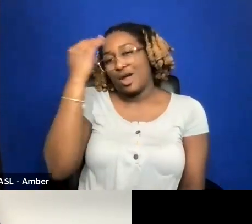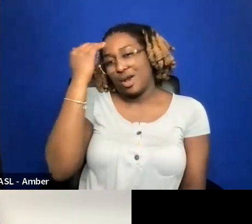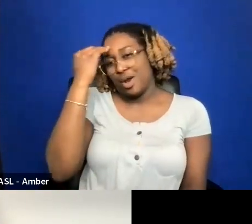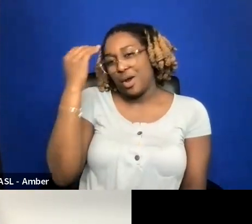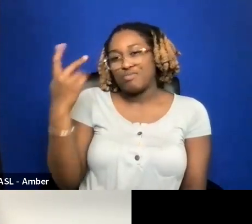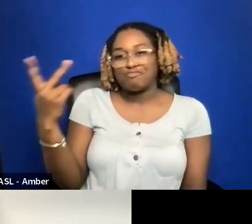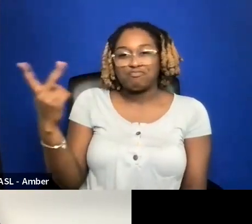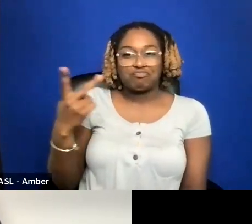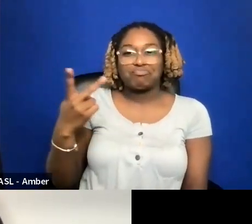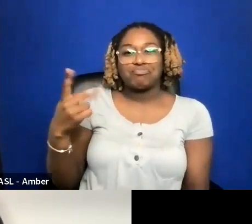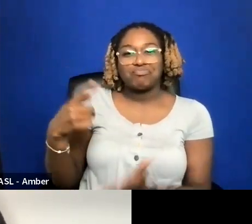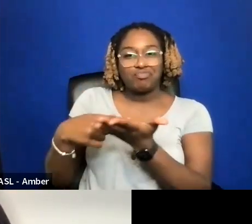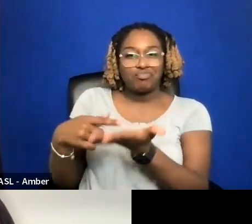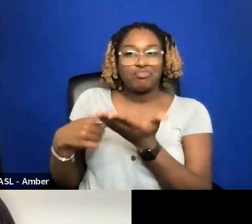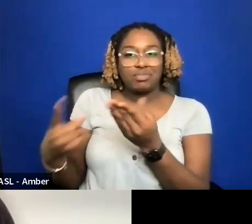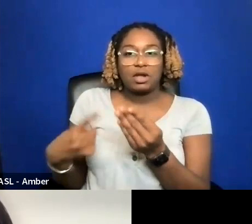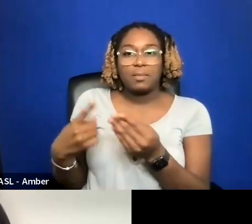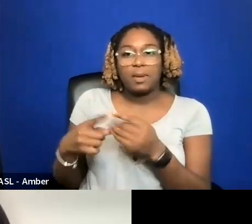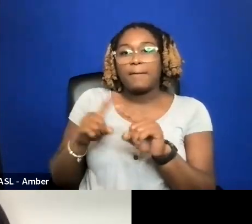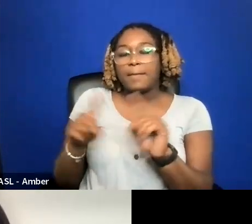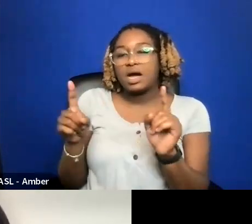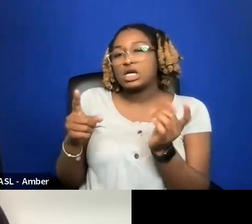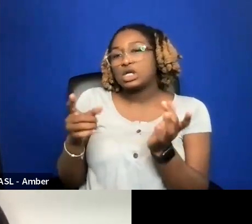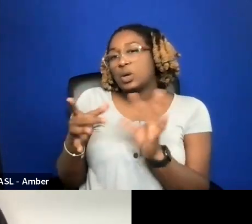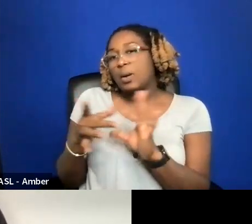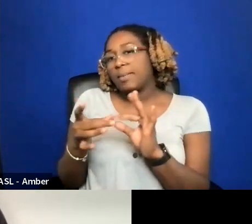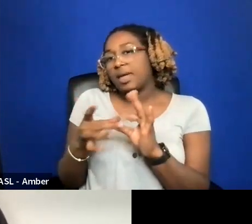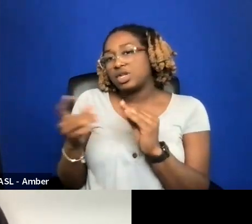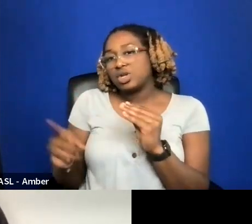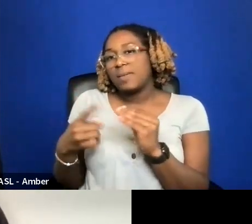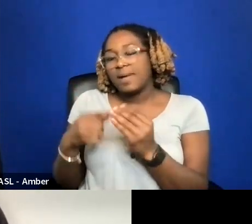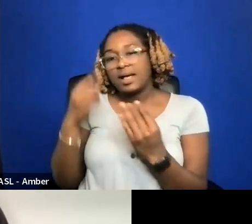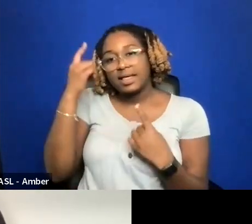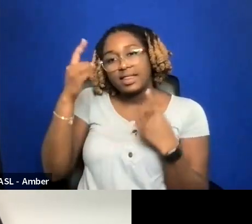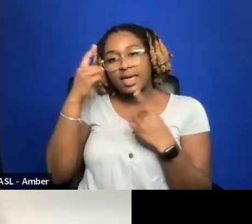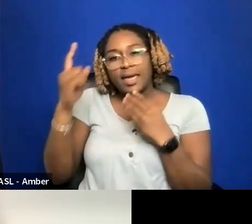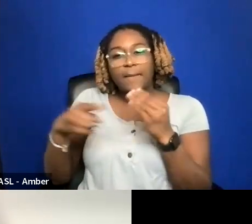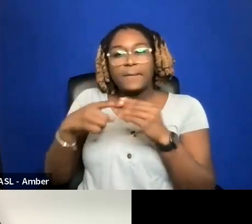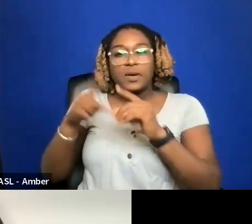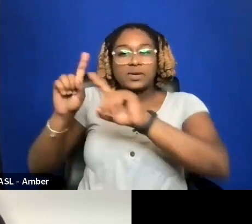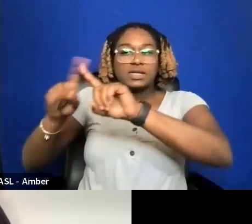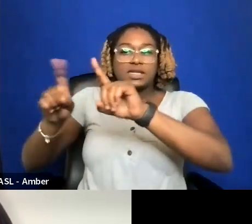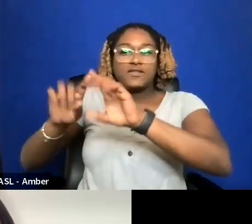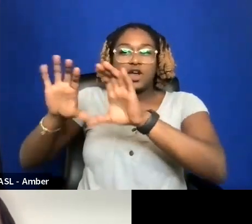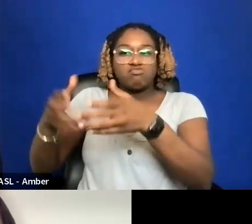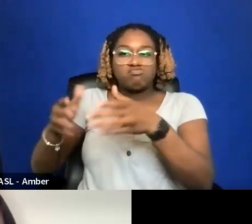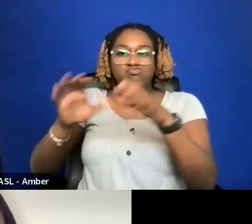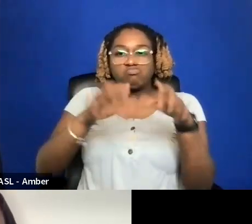YOU SPOKE ABOUT THINKING ABOUT DIFFERENT AUDIENCES. I THINK ALSO ONE THING THAT WASN'T BROUGHT UP